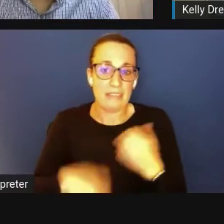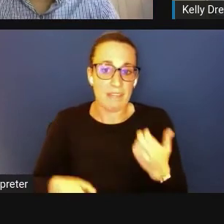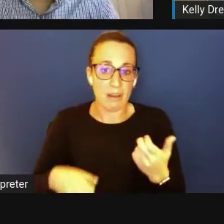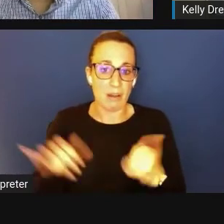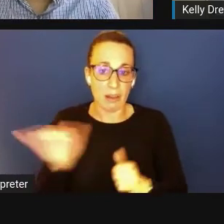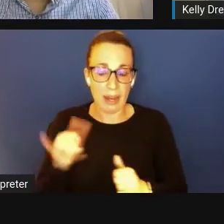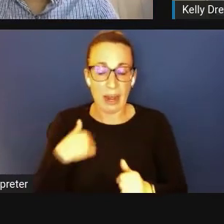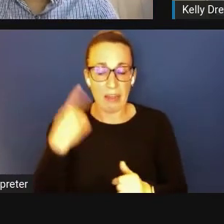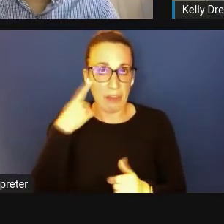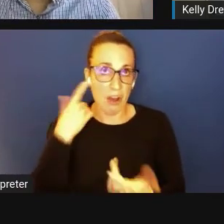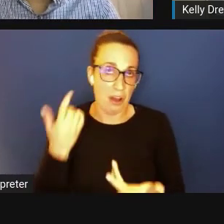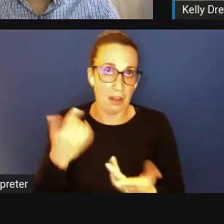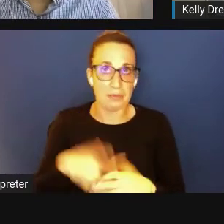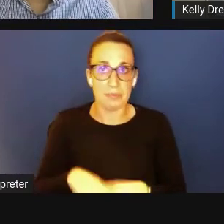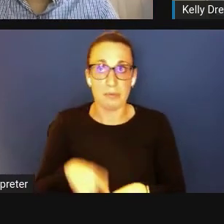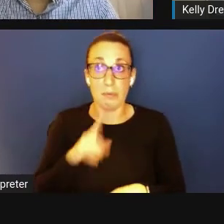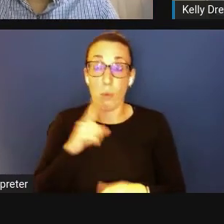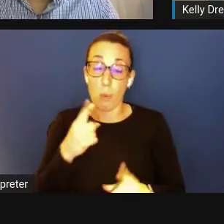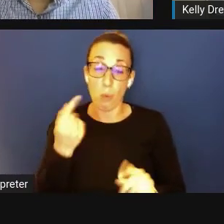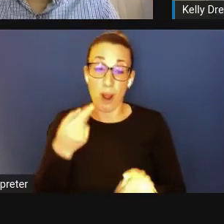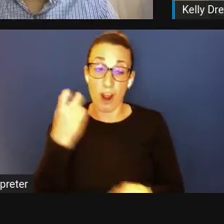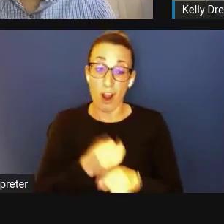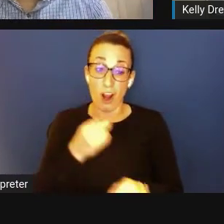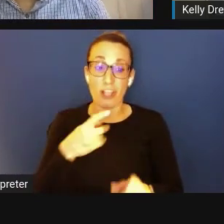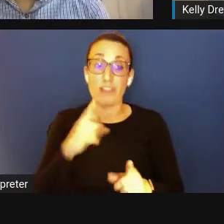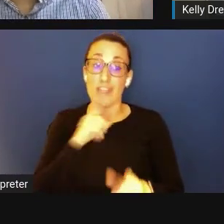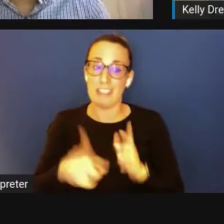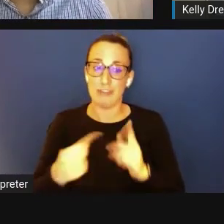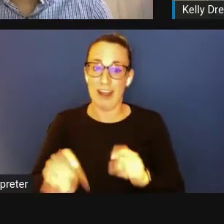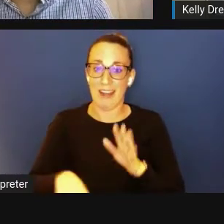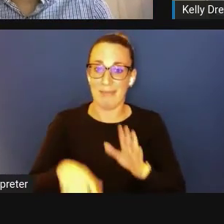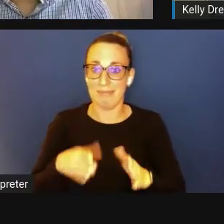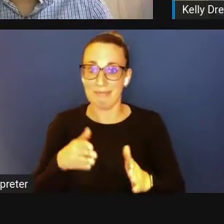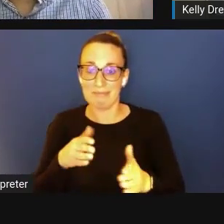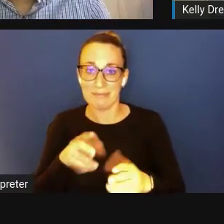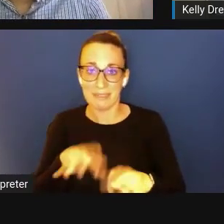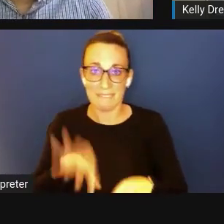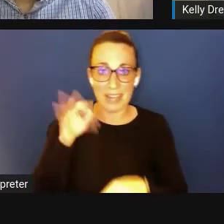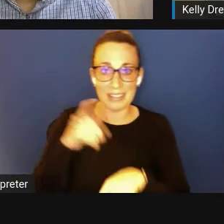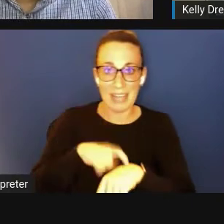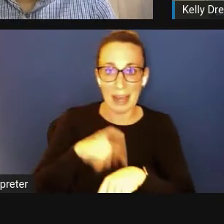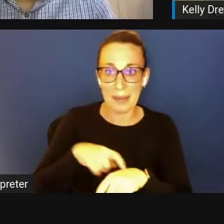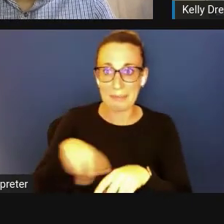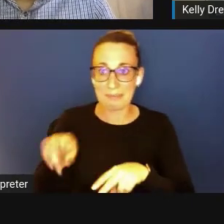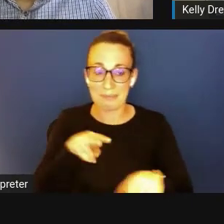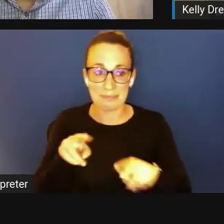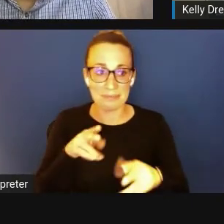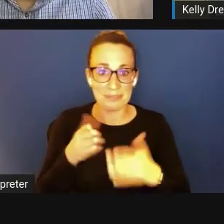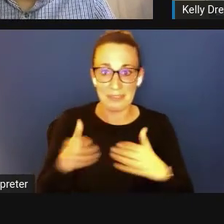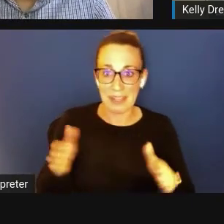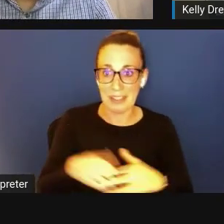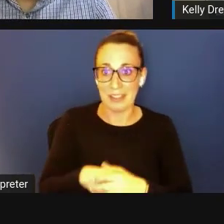The hardest part is trying to find time for it all, so one usually suffers over the other.